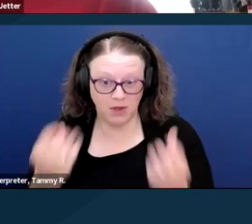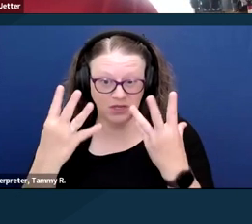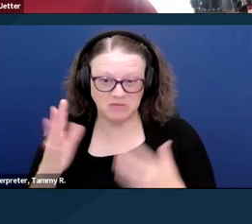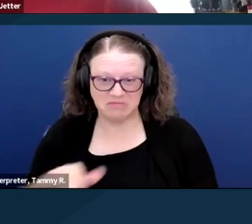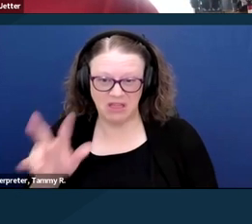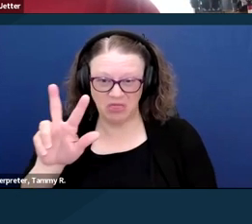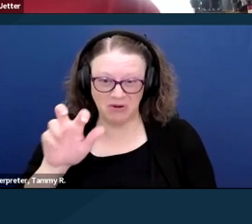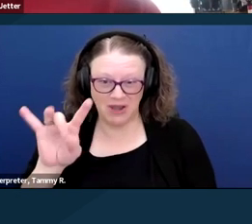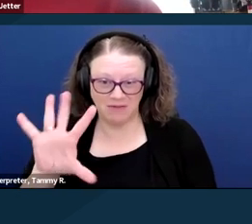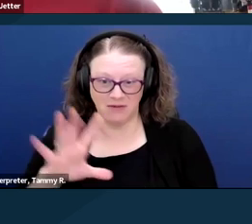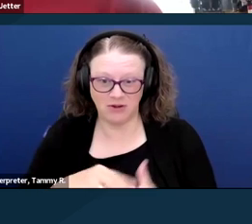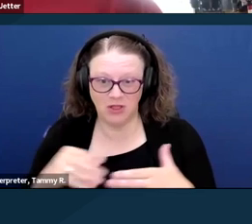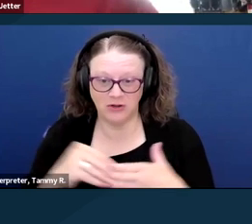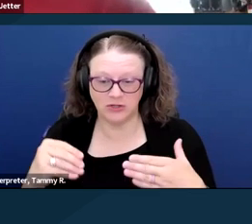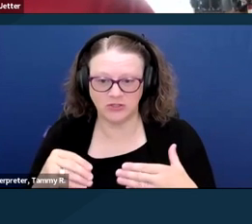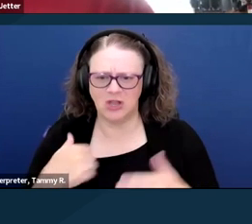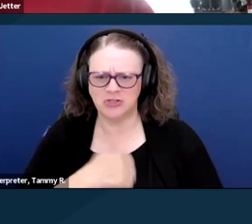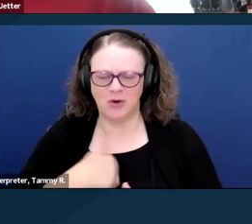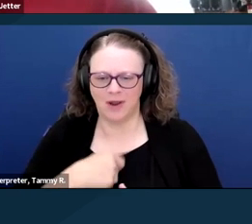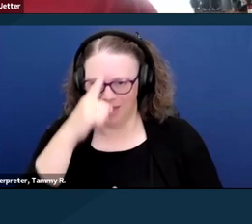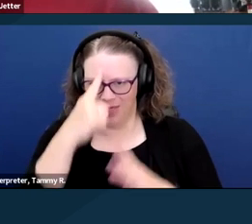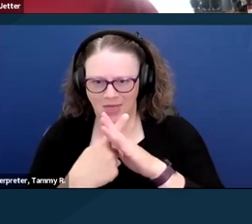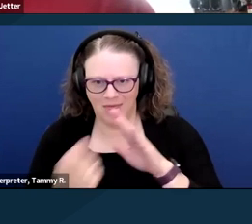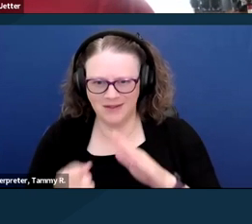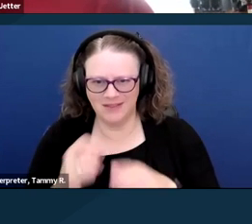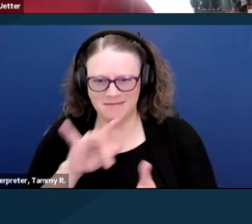I'm sorry, I lost my train of thought in mid-sentence. I'm sorry.